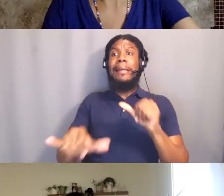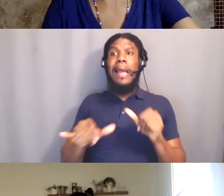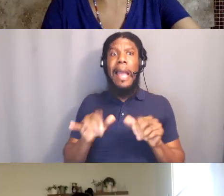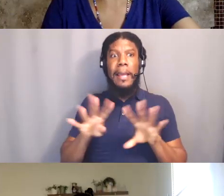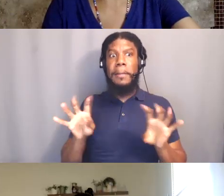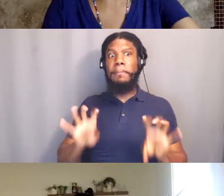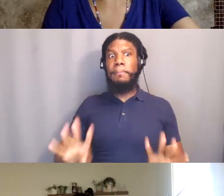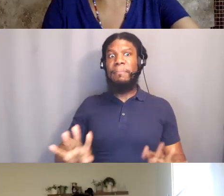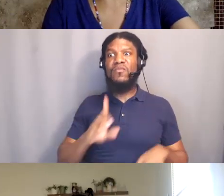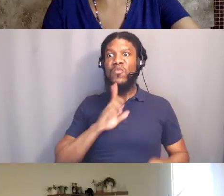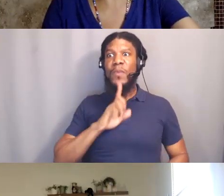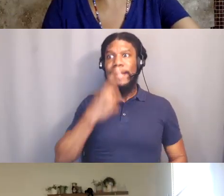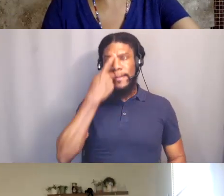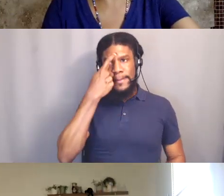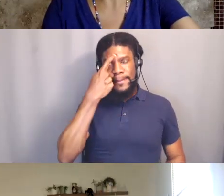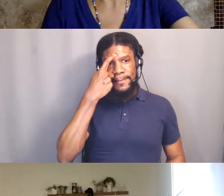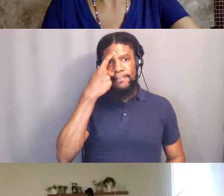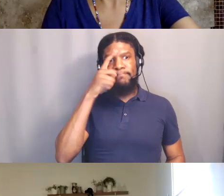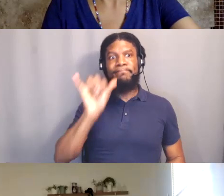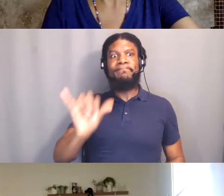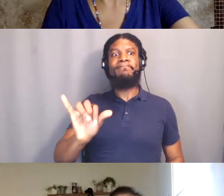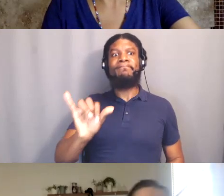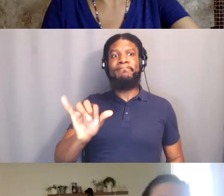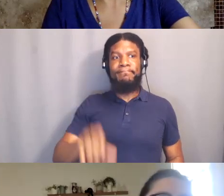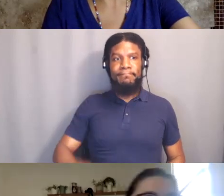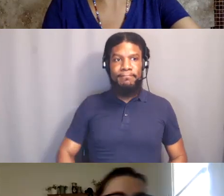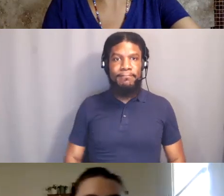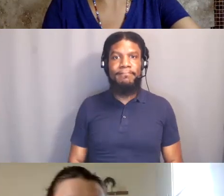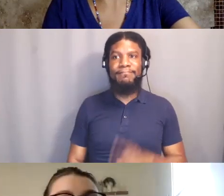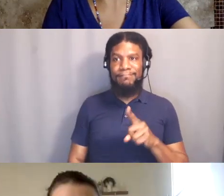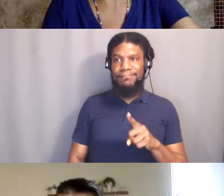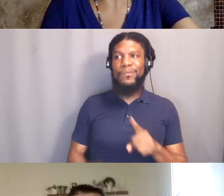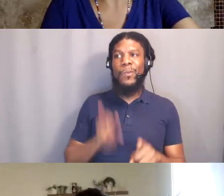Yeah. That one is problematic, that's a huge one.